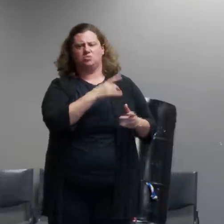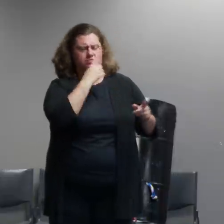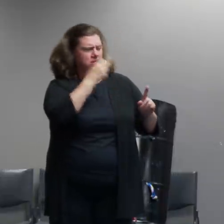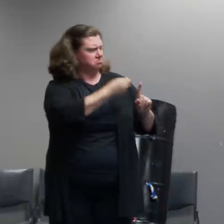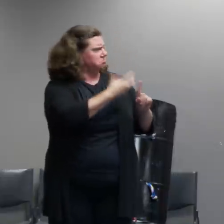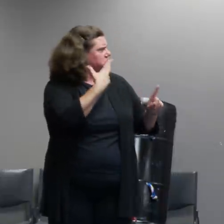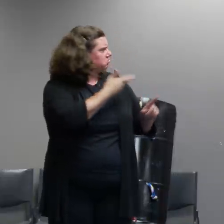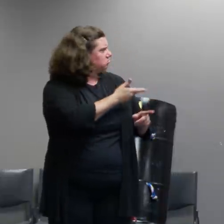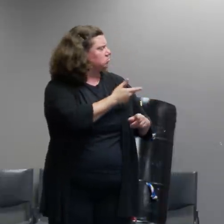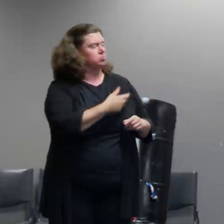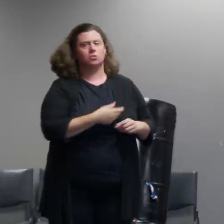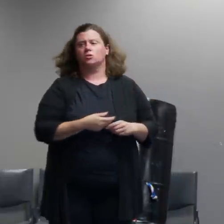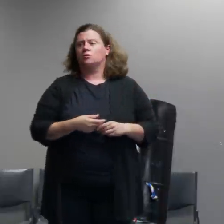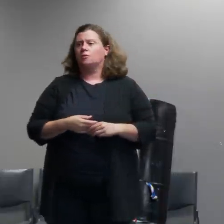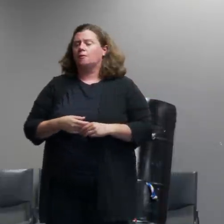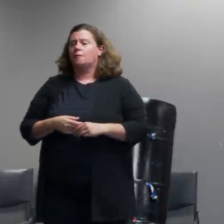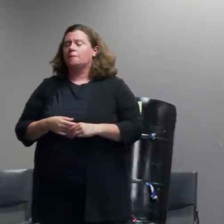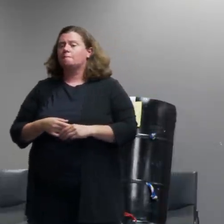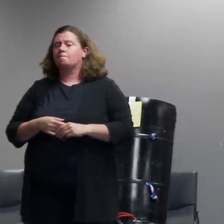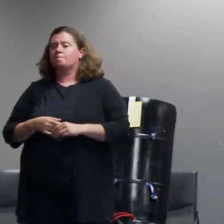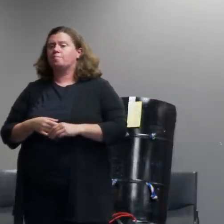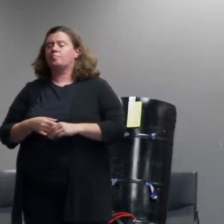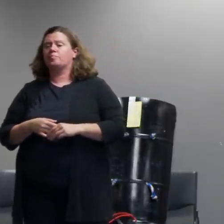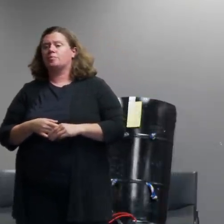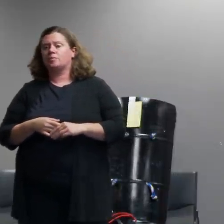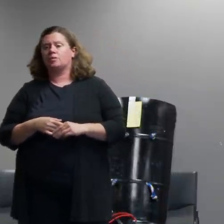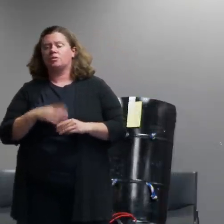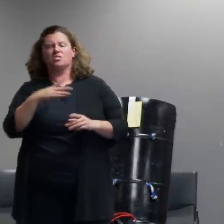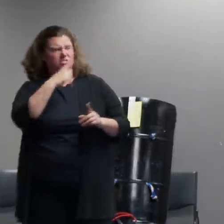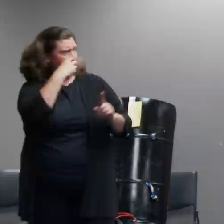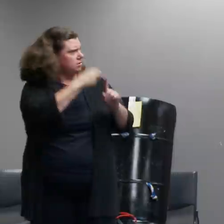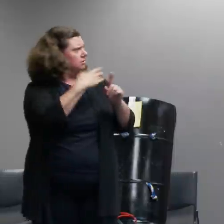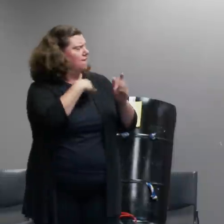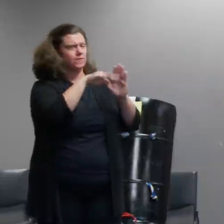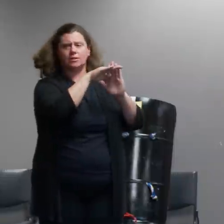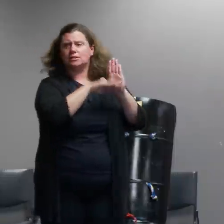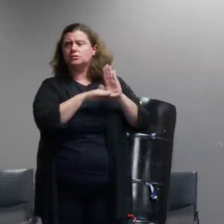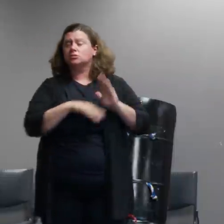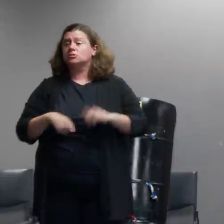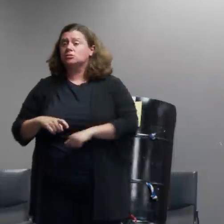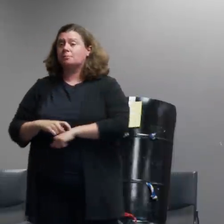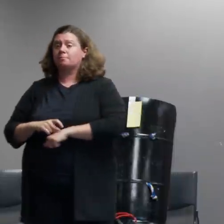that we were going to give everybody on that point so i can just read it to